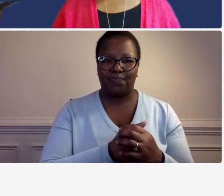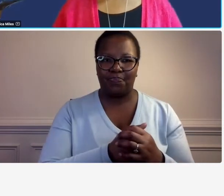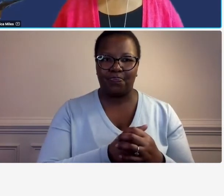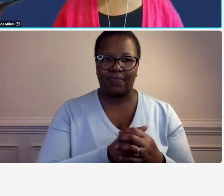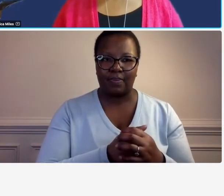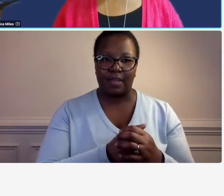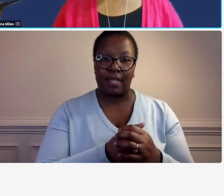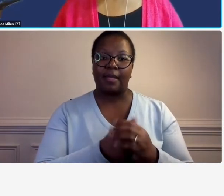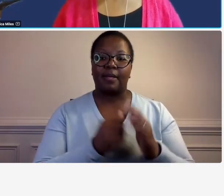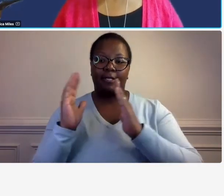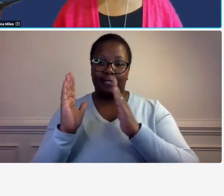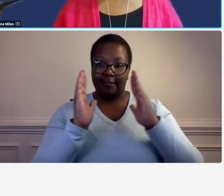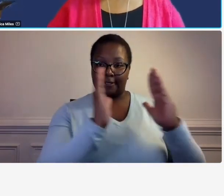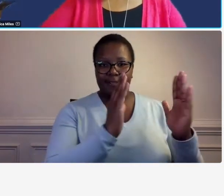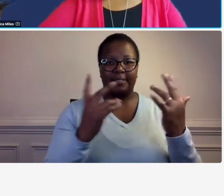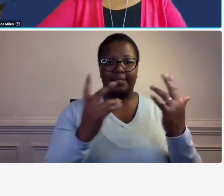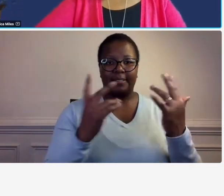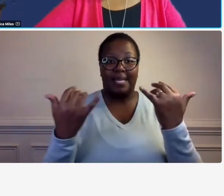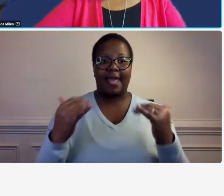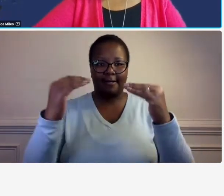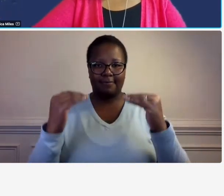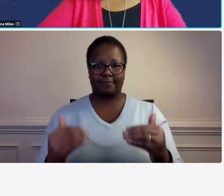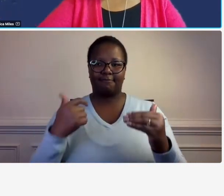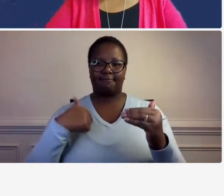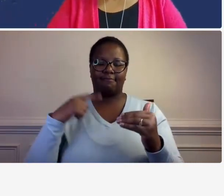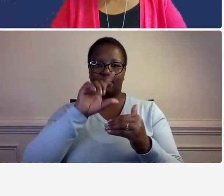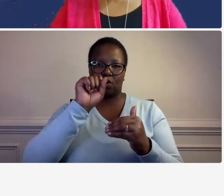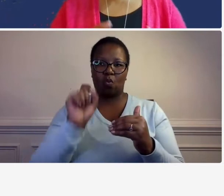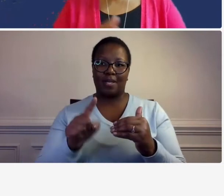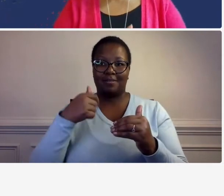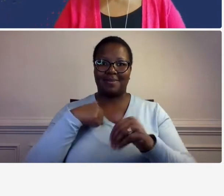so now we're going to do another chat question let me tell okay i'm doing good on my time so this is